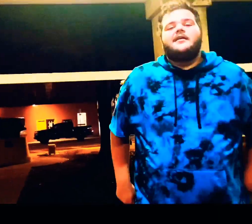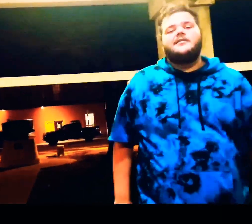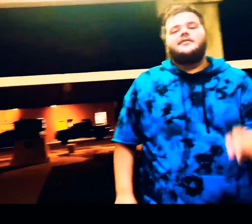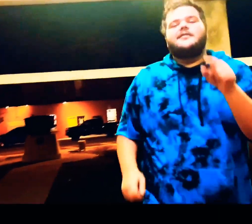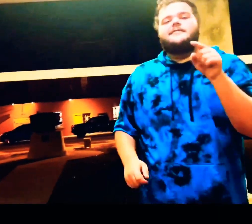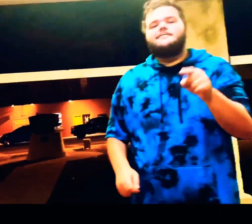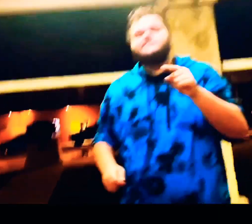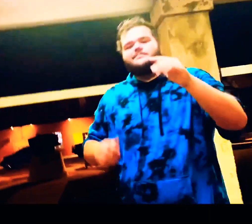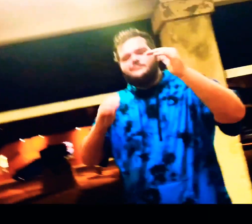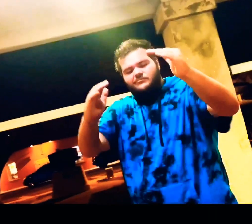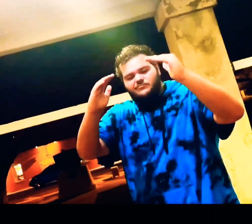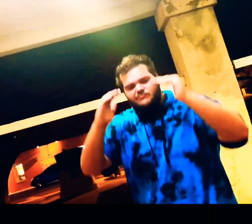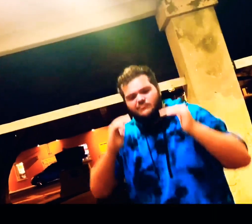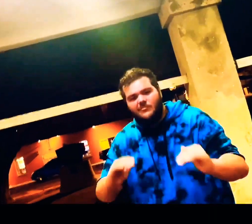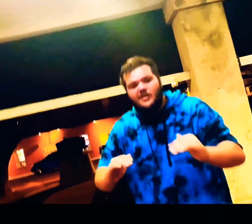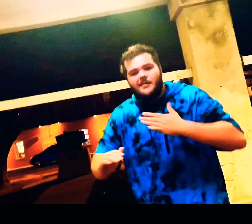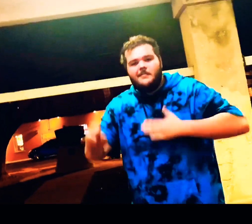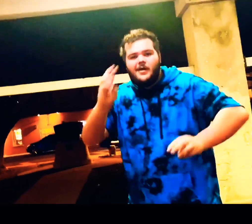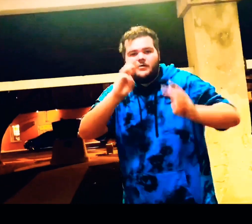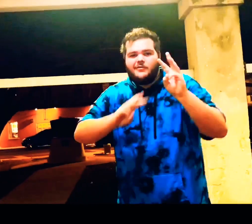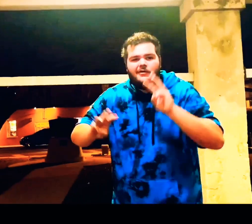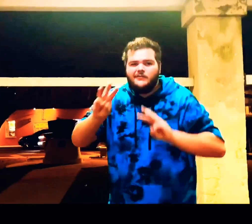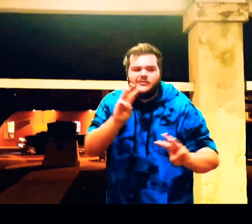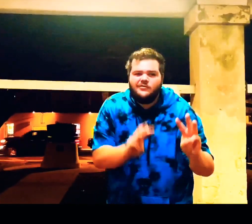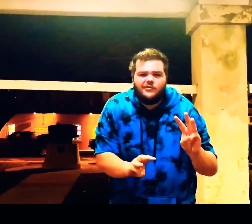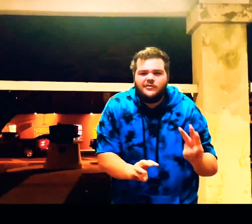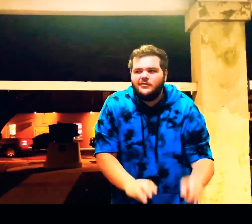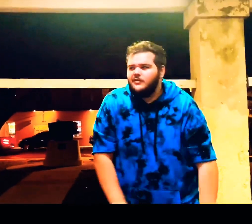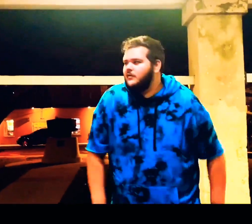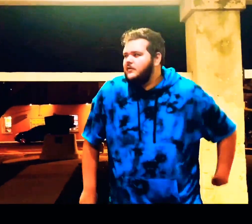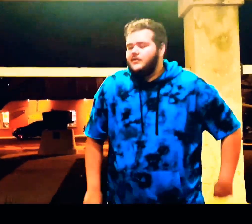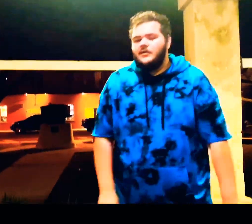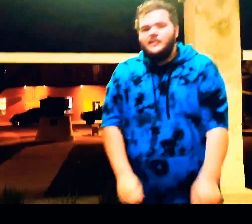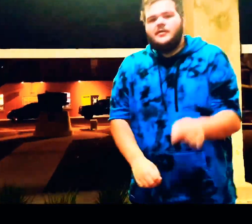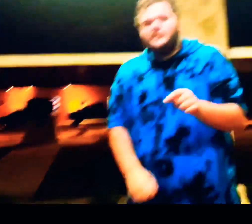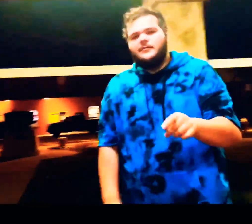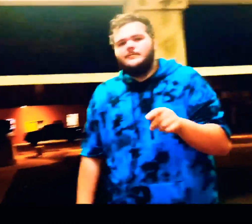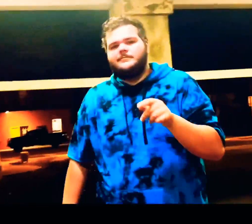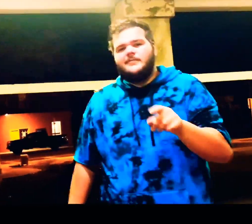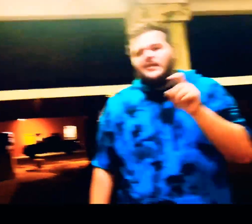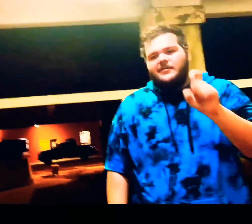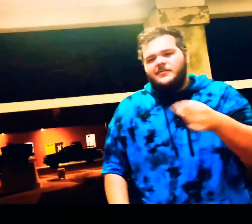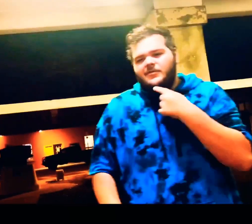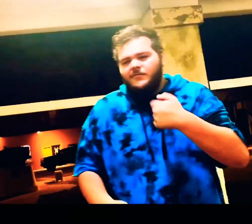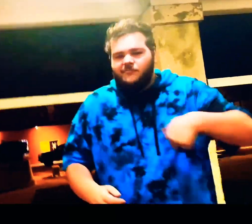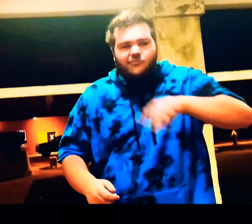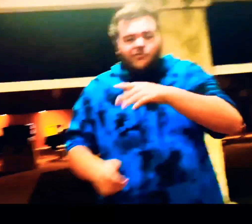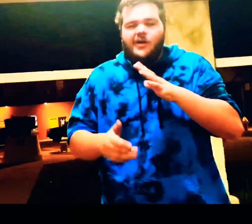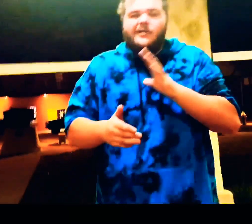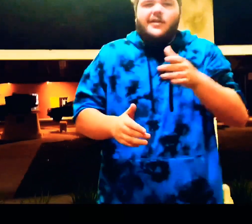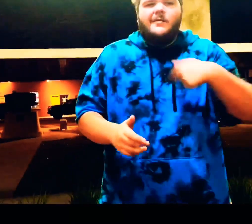you can bring down my level of concern just need you to tell me we're alright